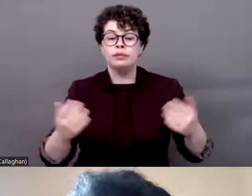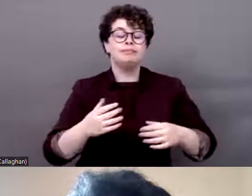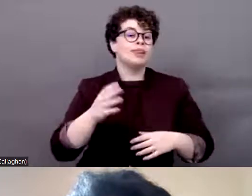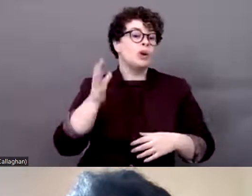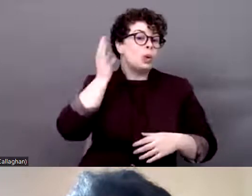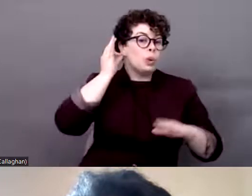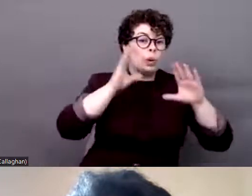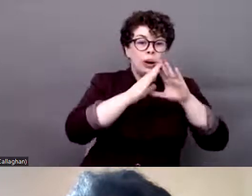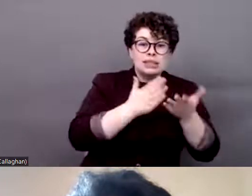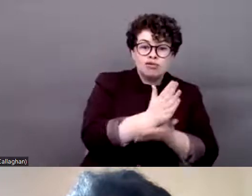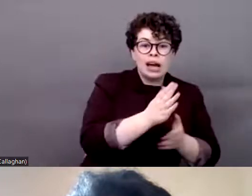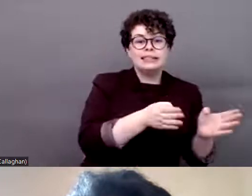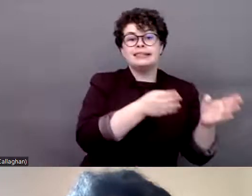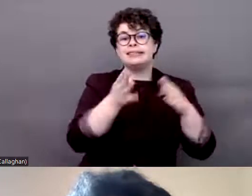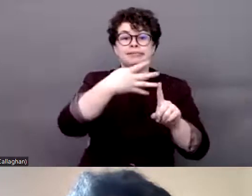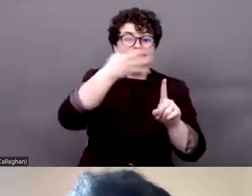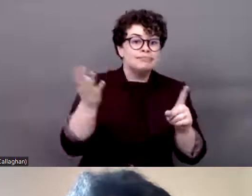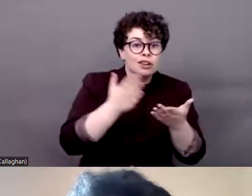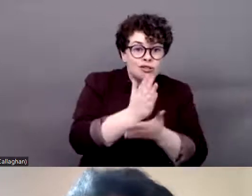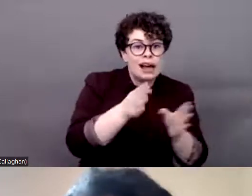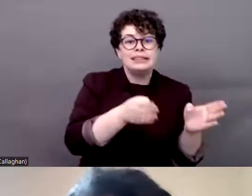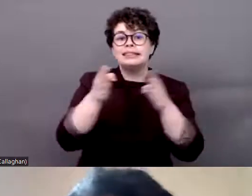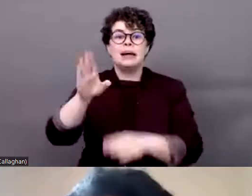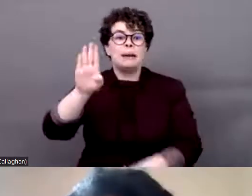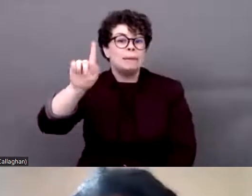fight for disability rights alongside and to